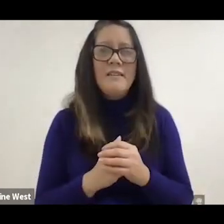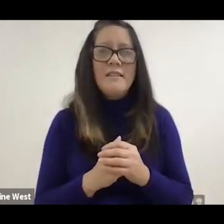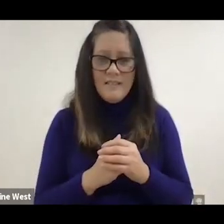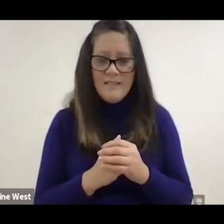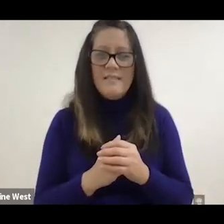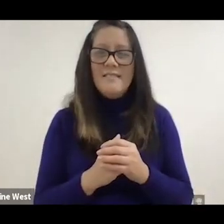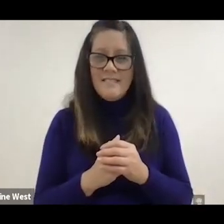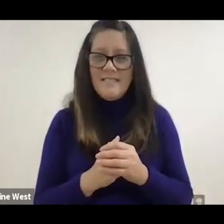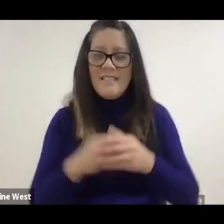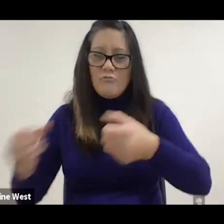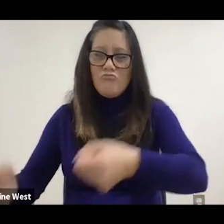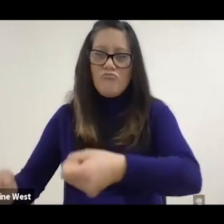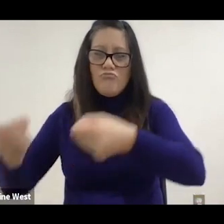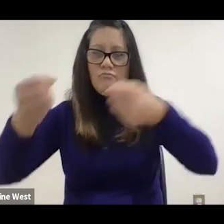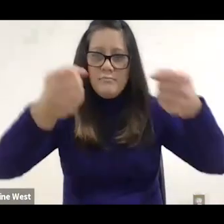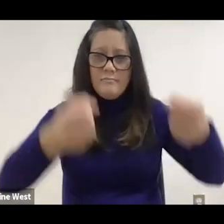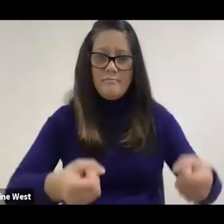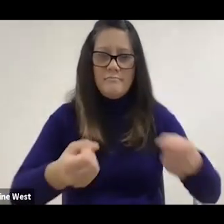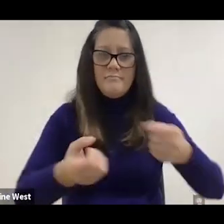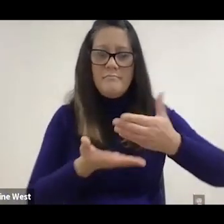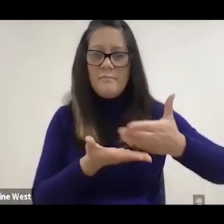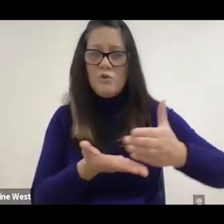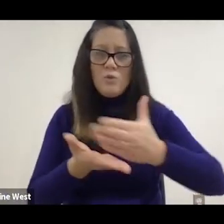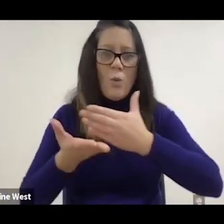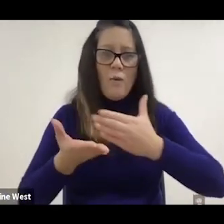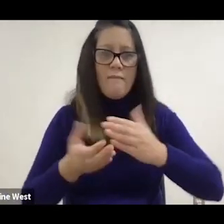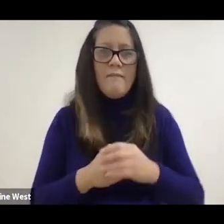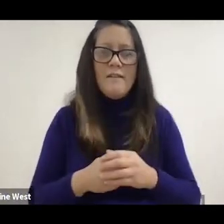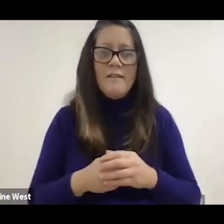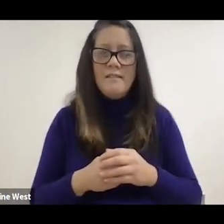cooking pot on the stove. Turn on the stove.